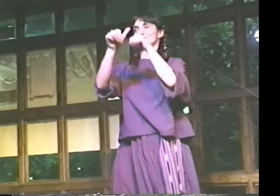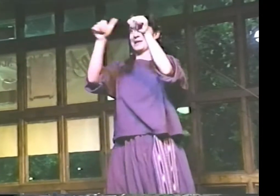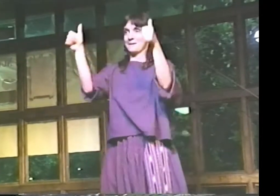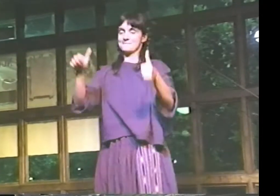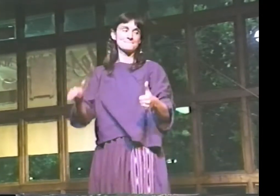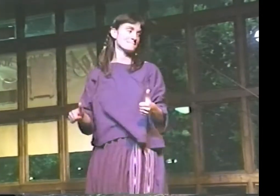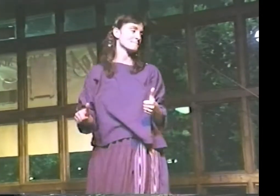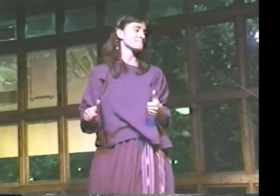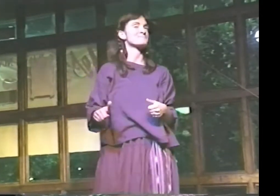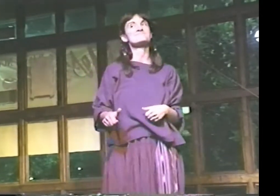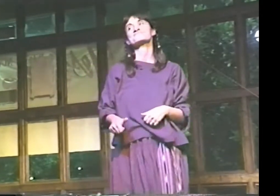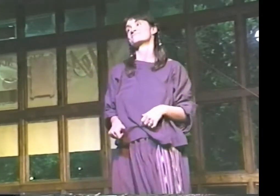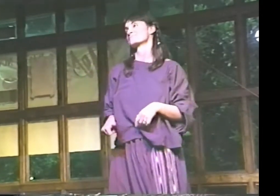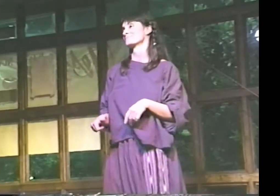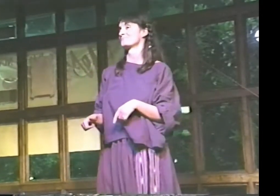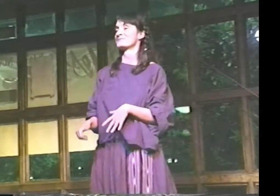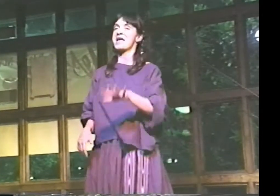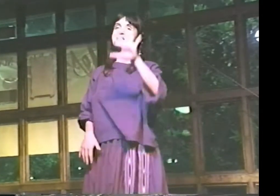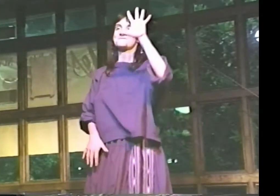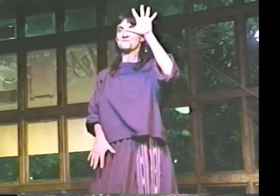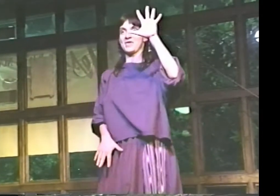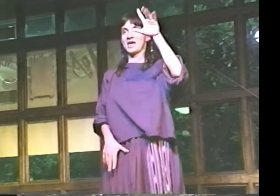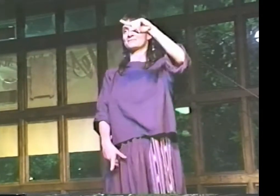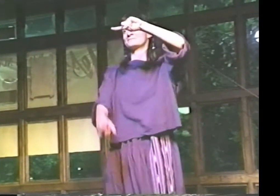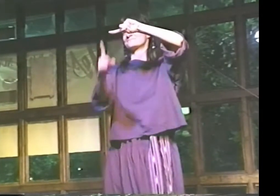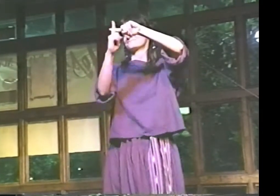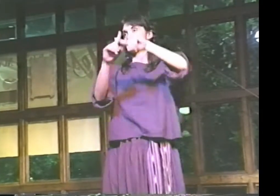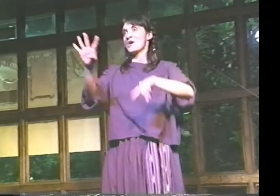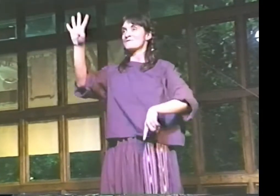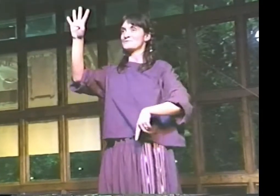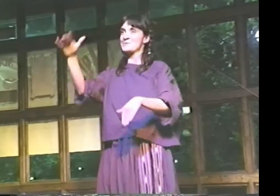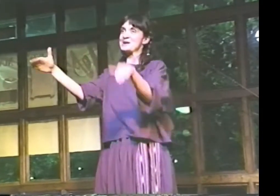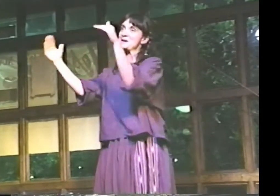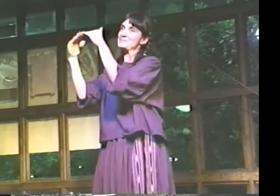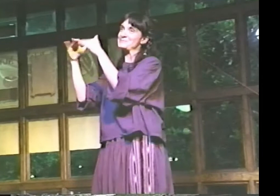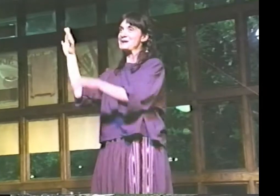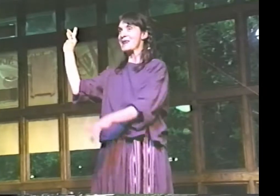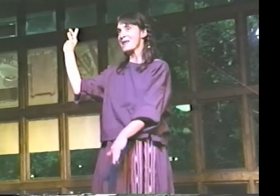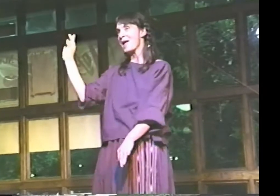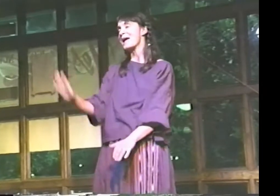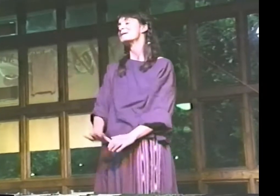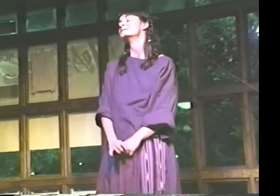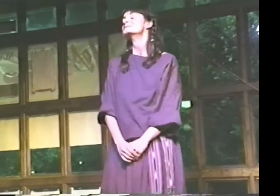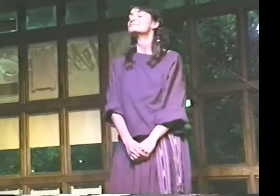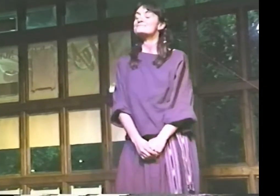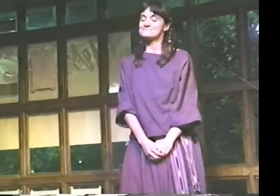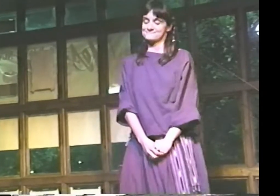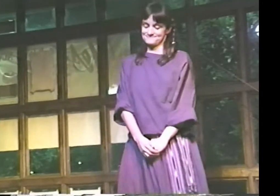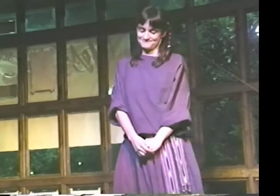OK, THIS IS ANOTHER HANDSHAPE POEM, A 5 HANDSHAPE.